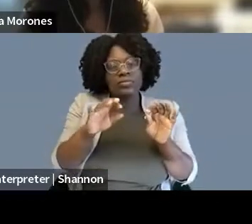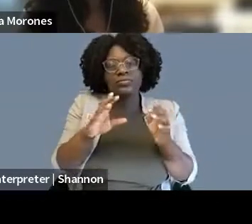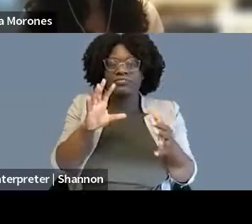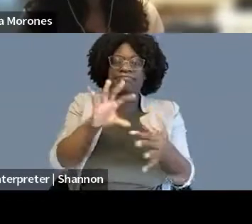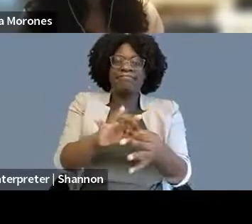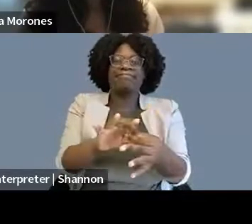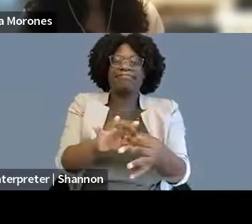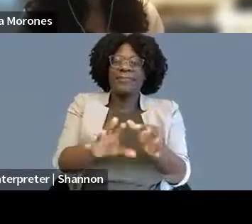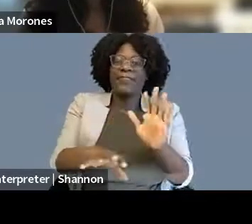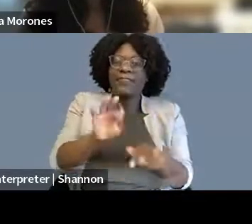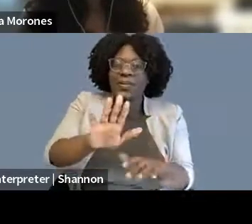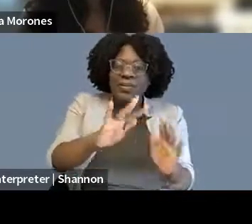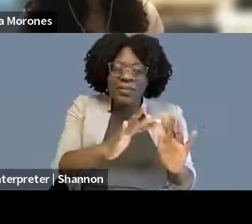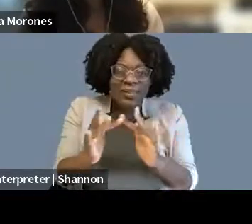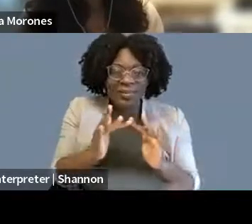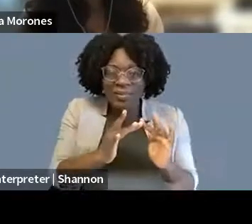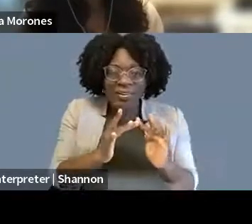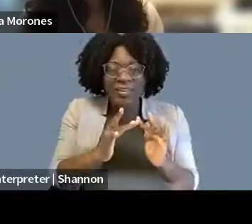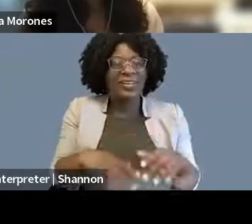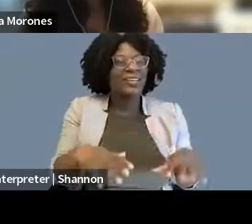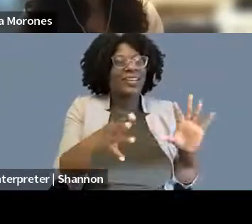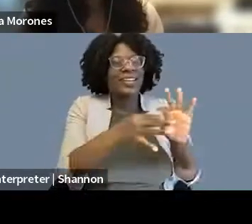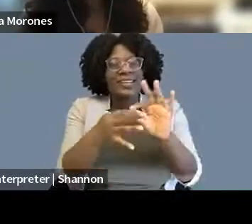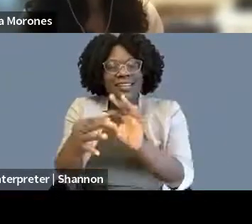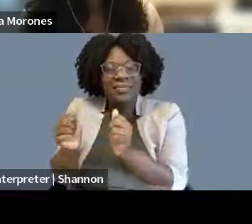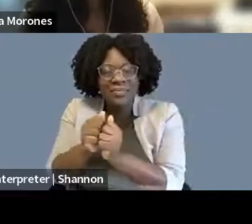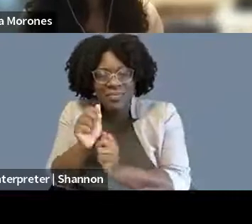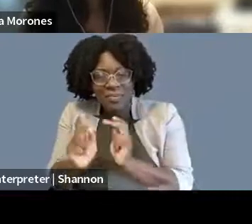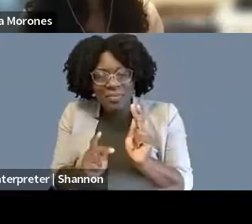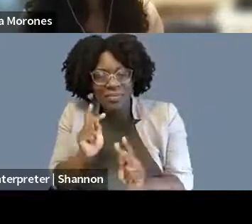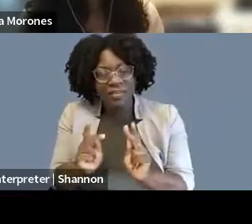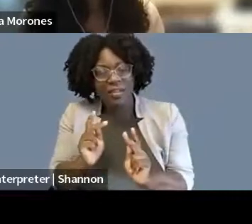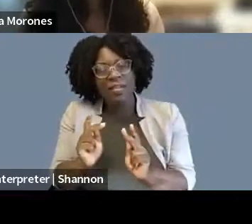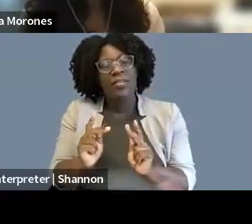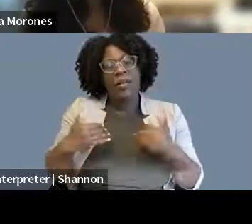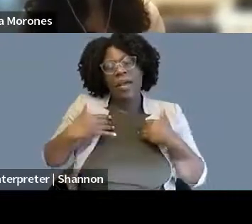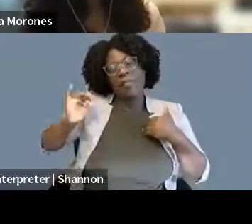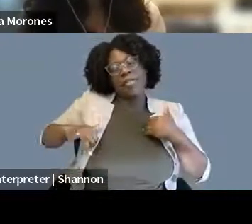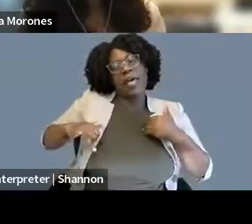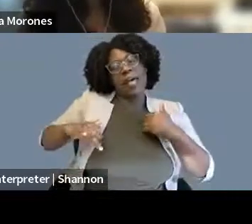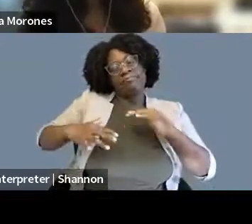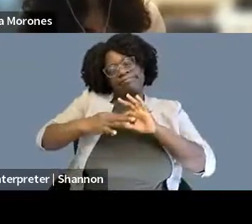of time wishing and hoping it would be different, and I hope it is and working every day to make sure it is, it's not but, or it is.